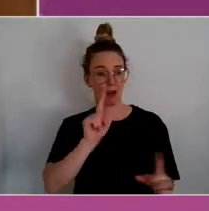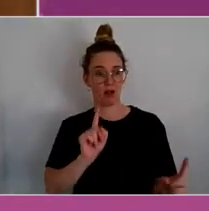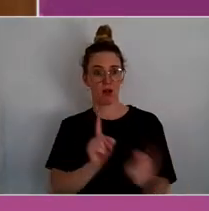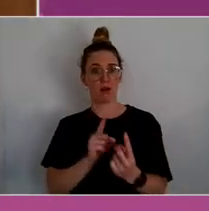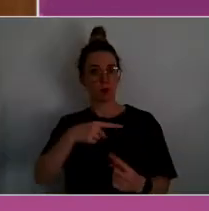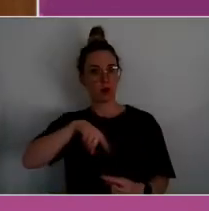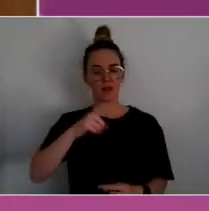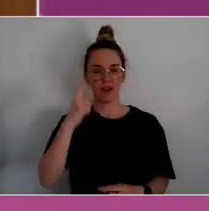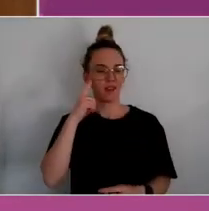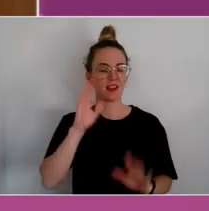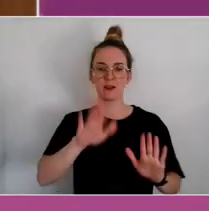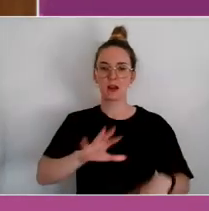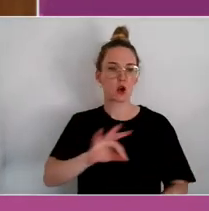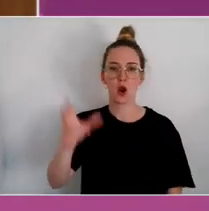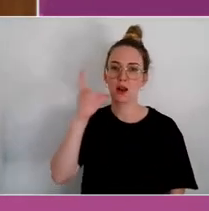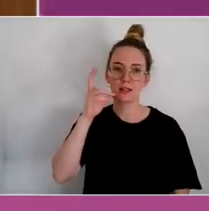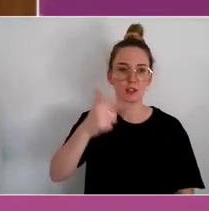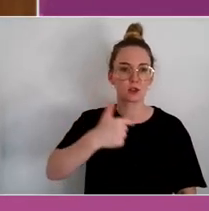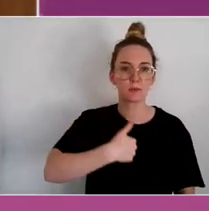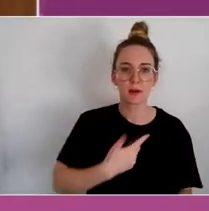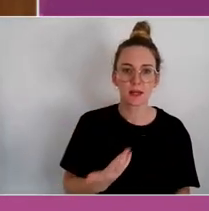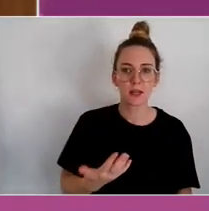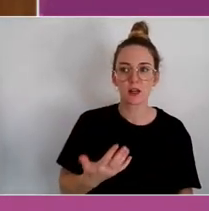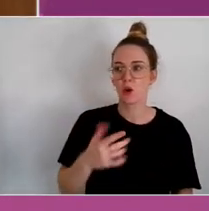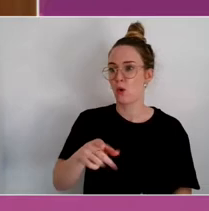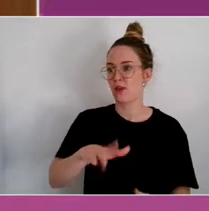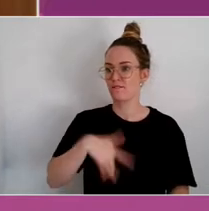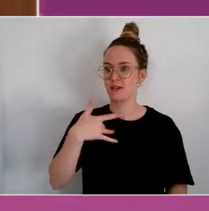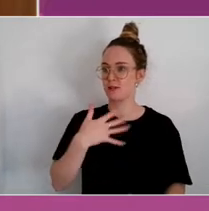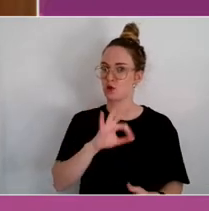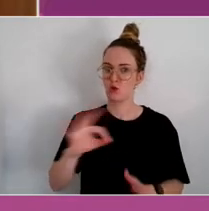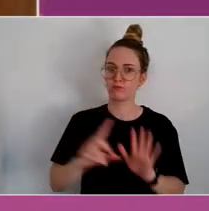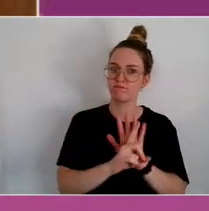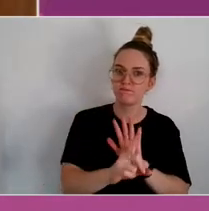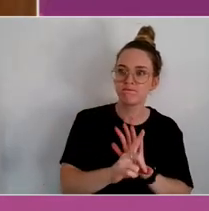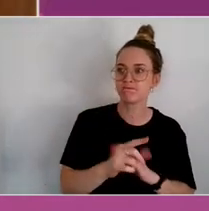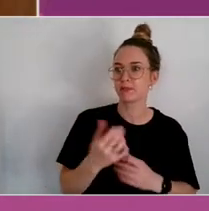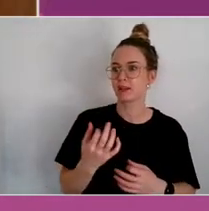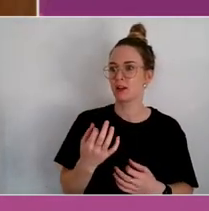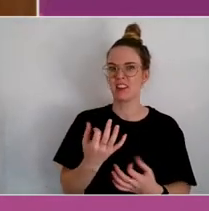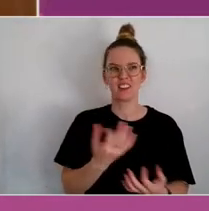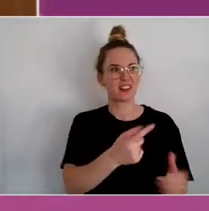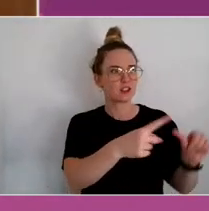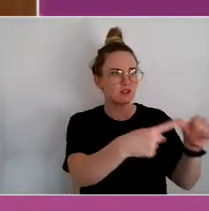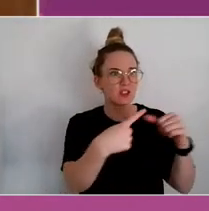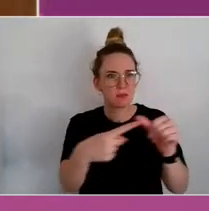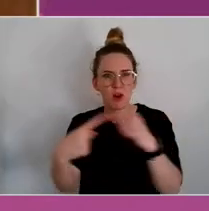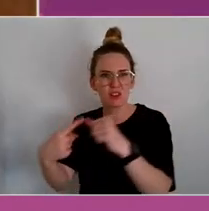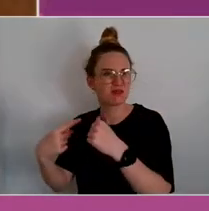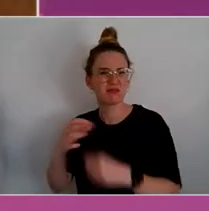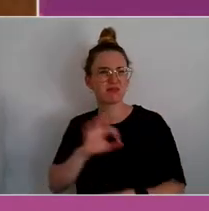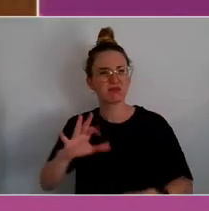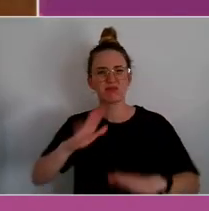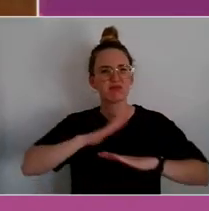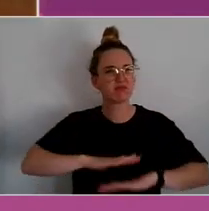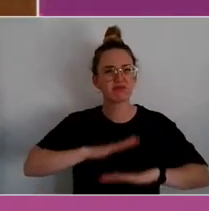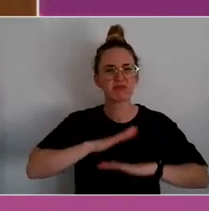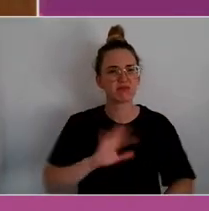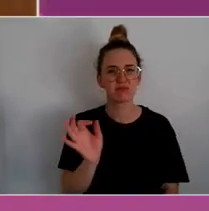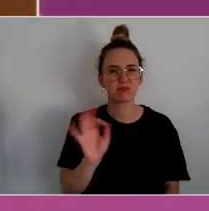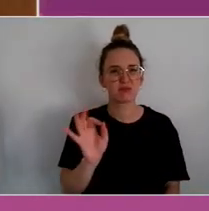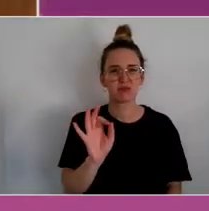And maybe haven't got a satisfactory response from, you know, avenues to clinical support.